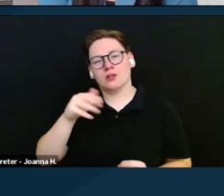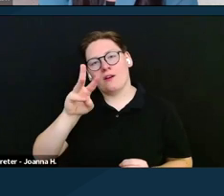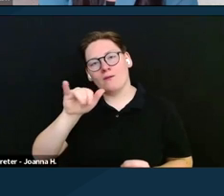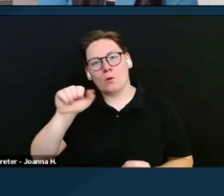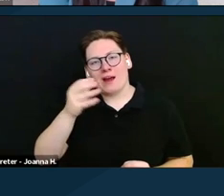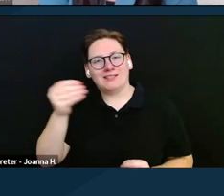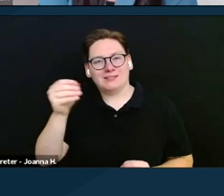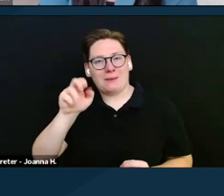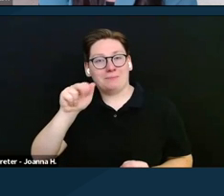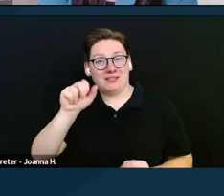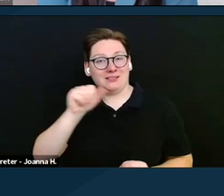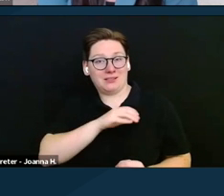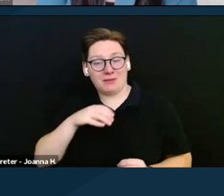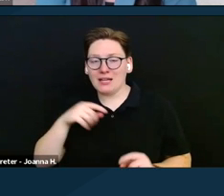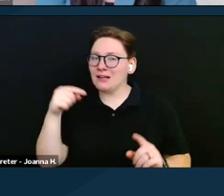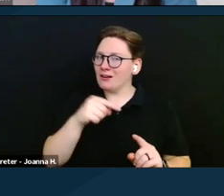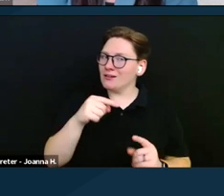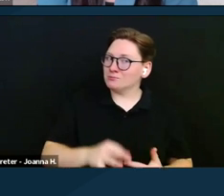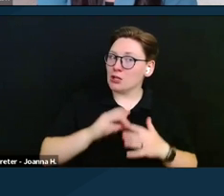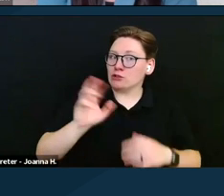especially Republicans to join this bill